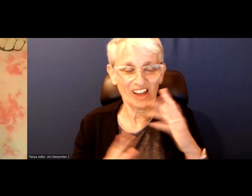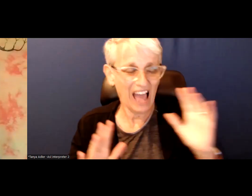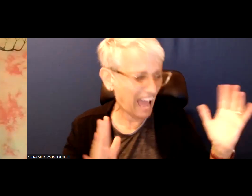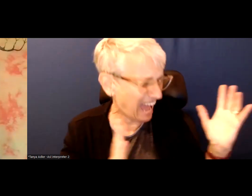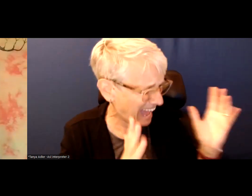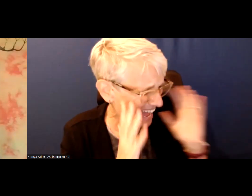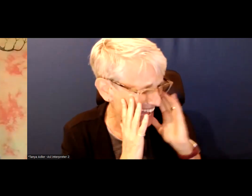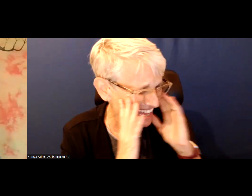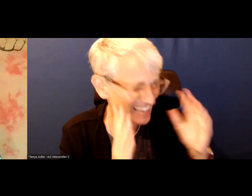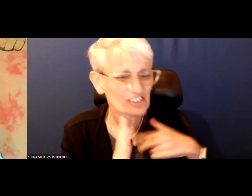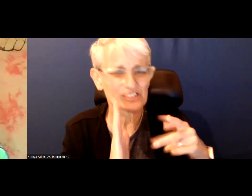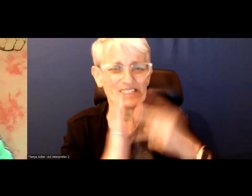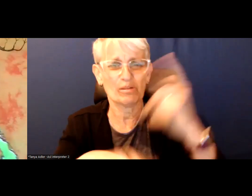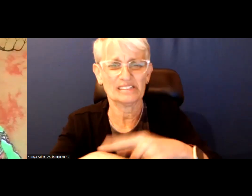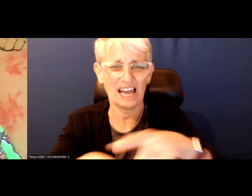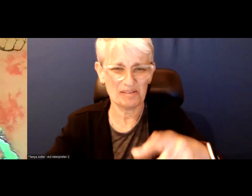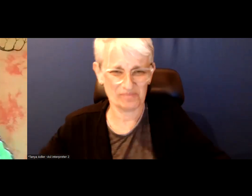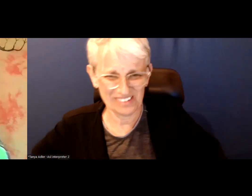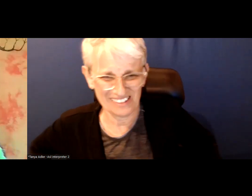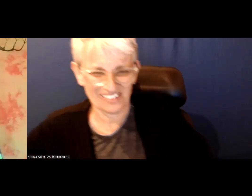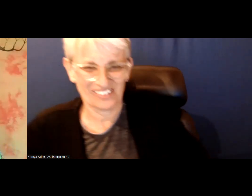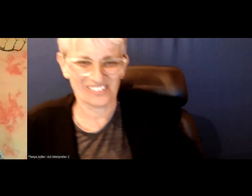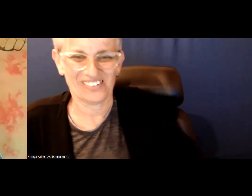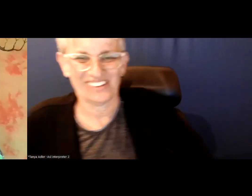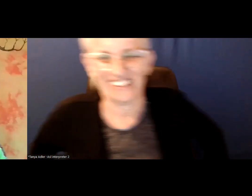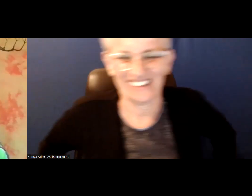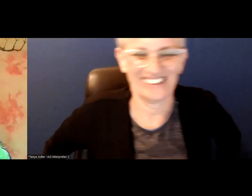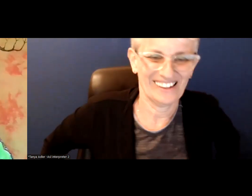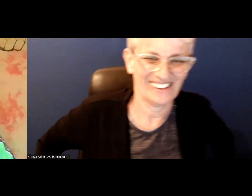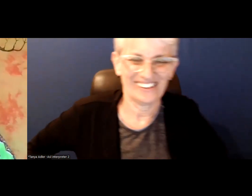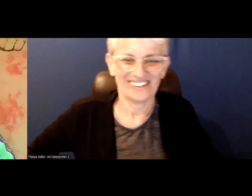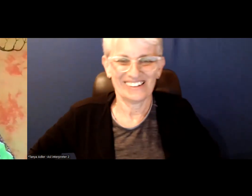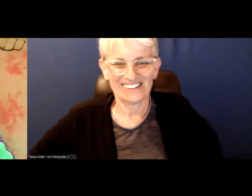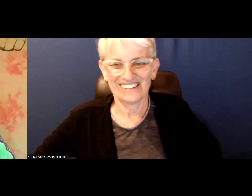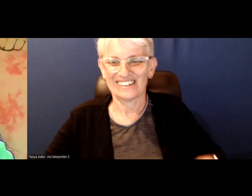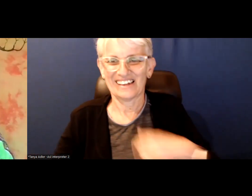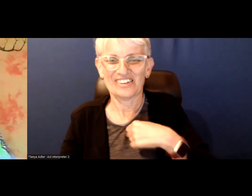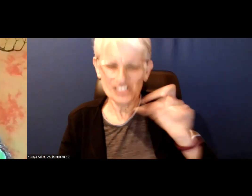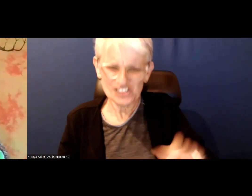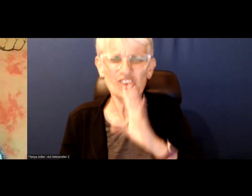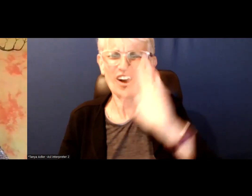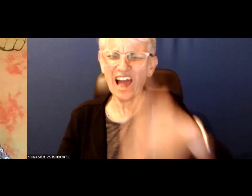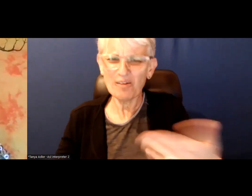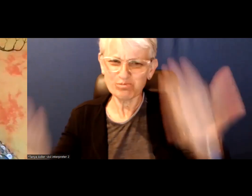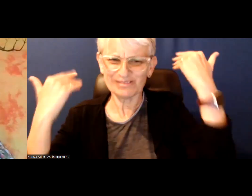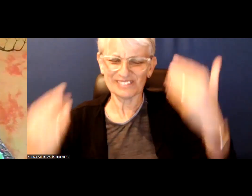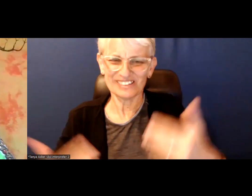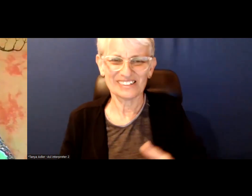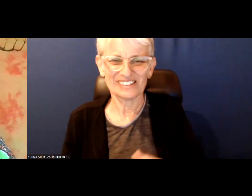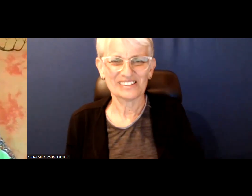I figured you eventually come to me.